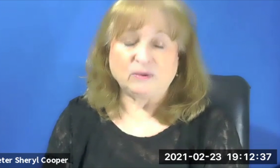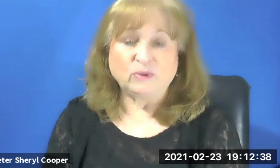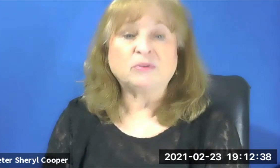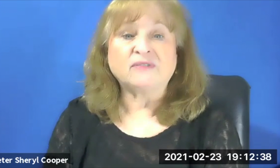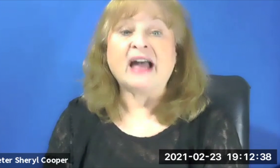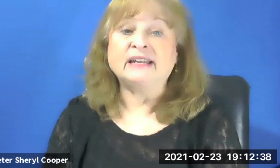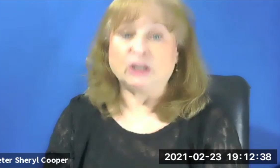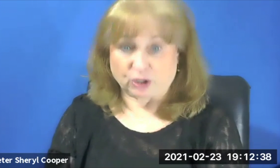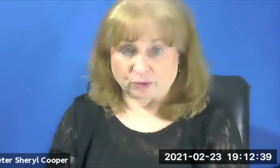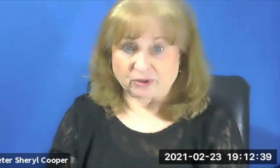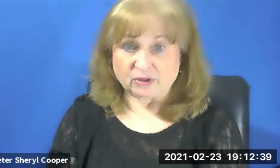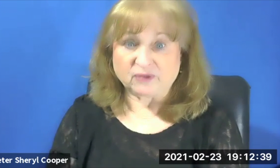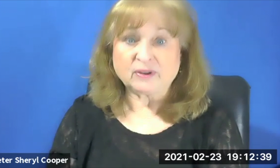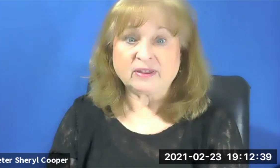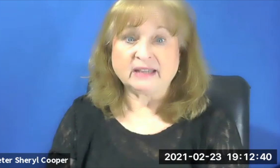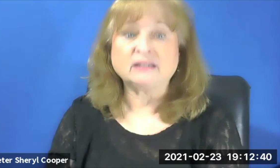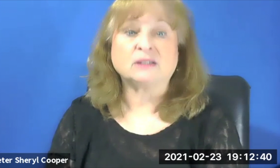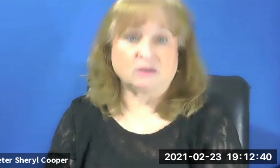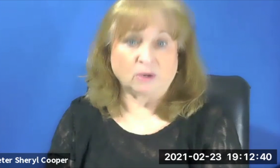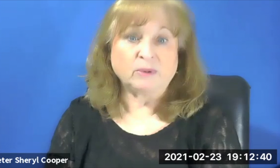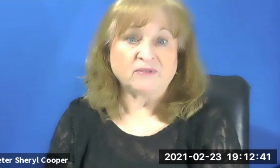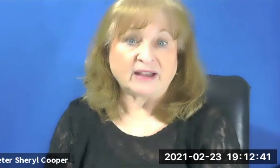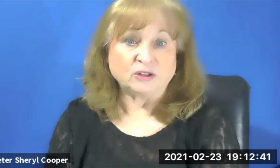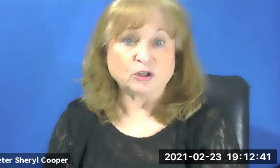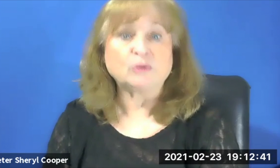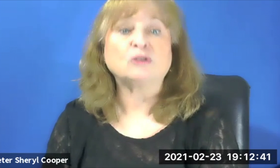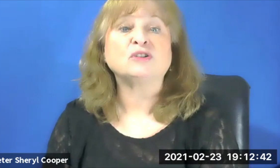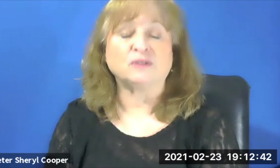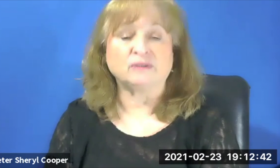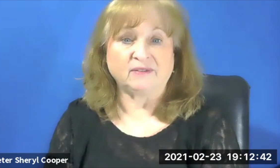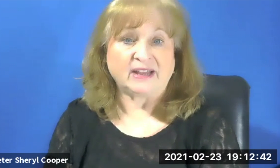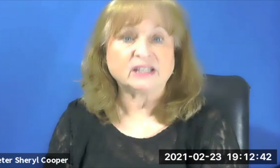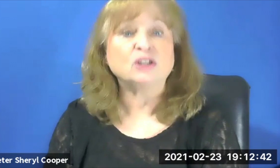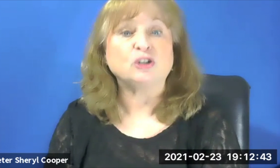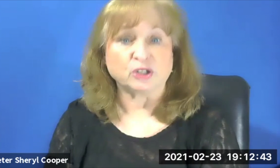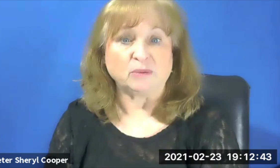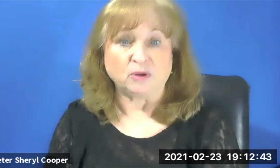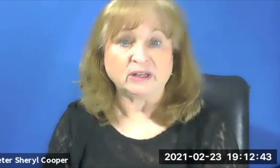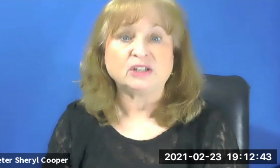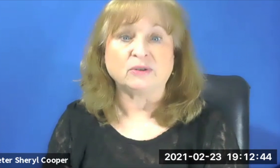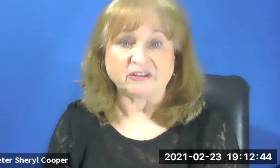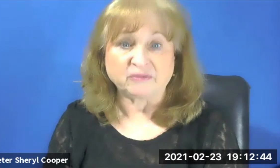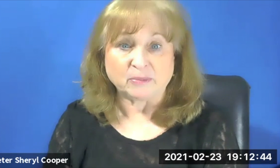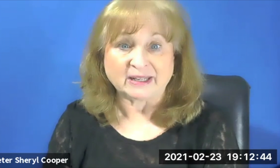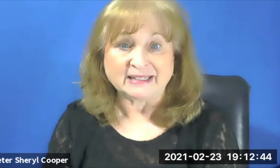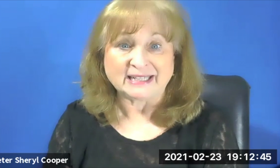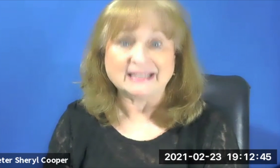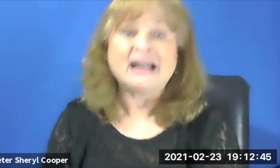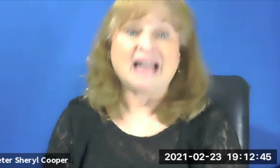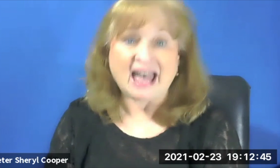And we provide interpreters for things. So we provide interpreters for events in the Jewish community so deaf people can attend.